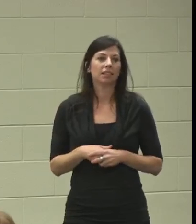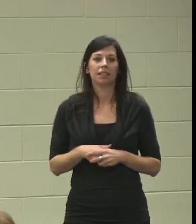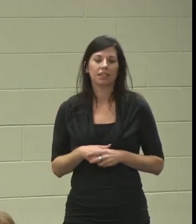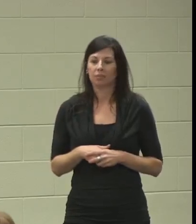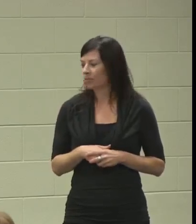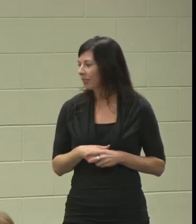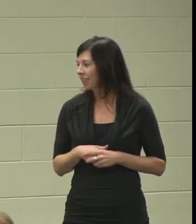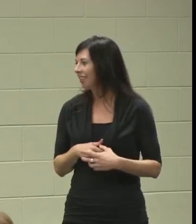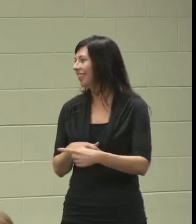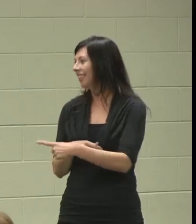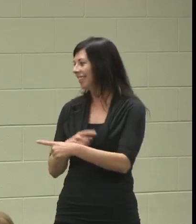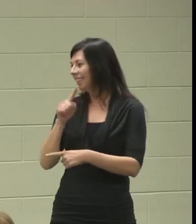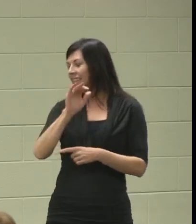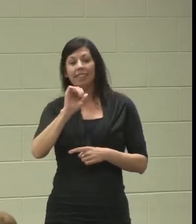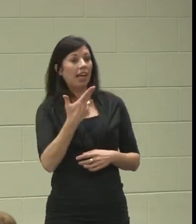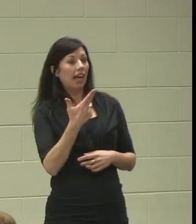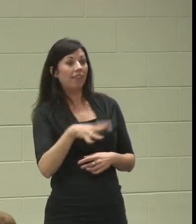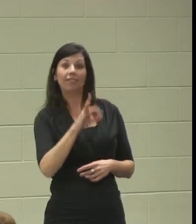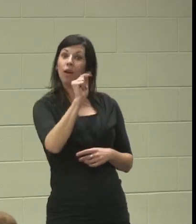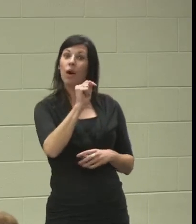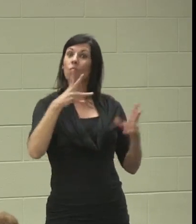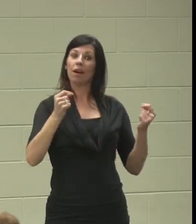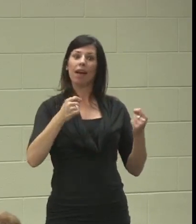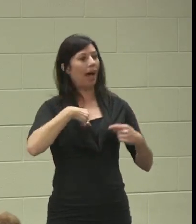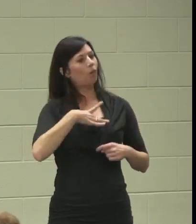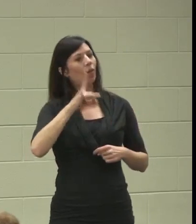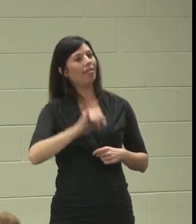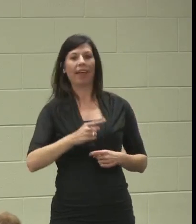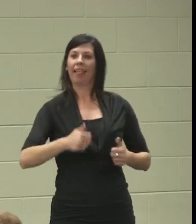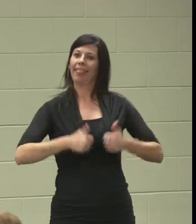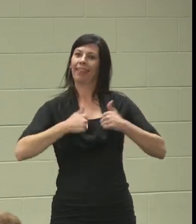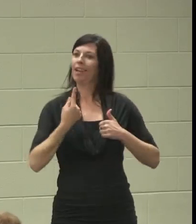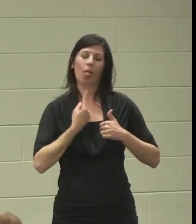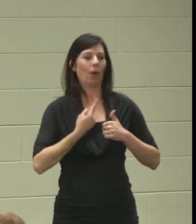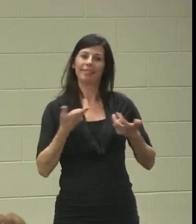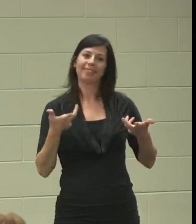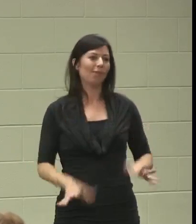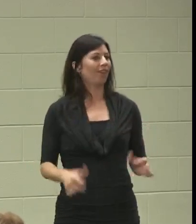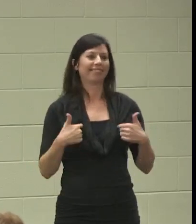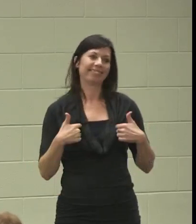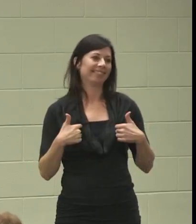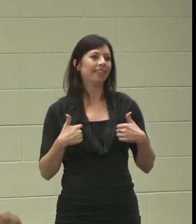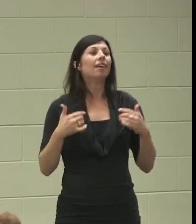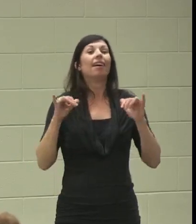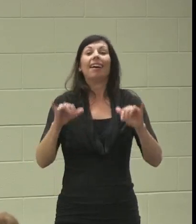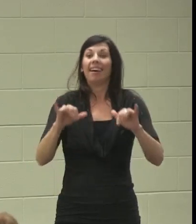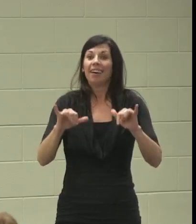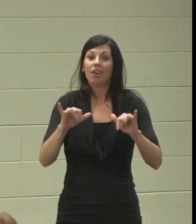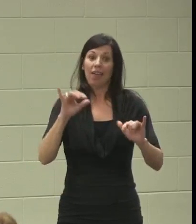Zach found out he doesn't really like being on his own. So that kind of changed our outlook on where we